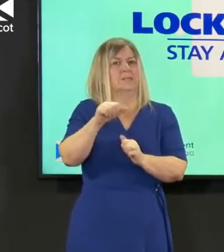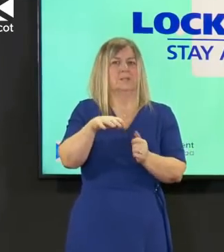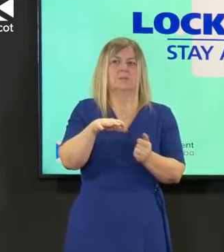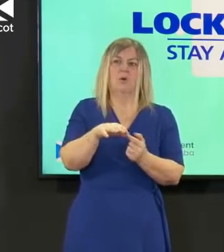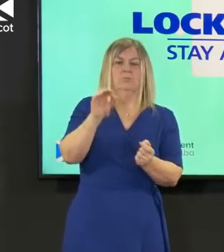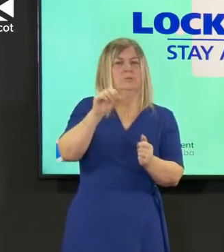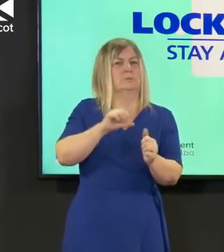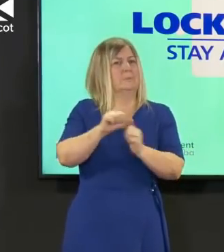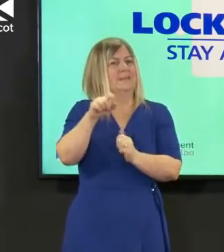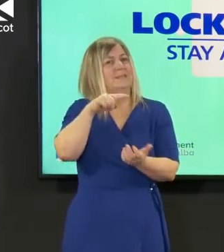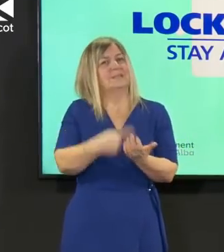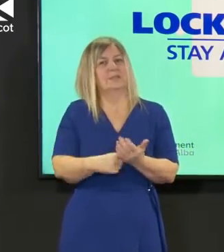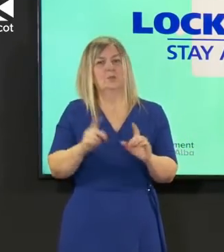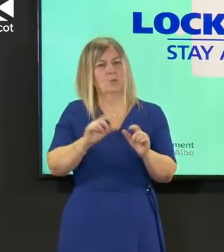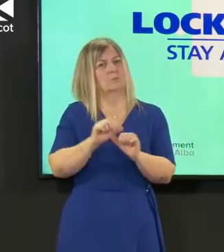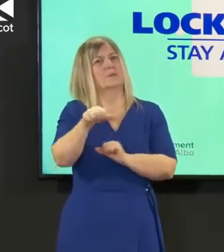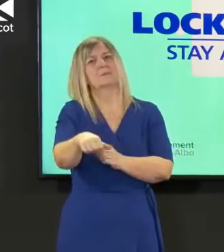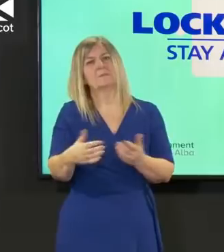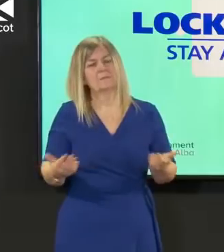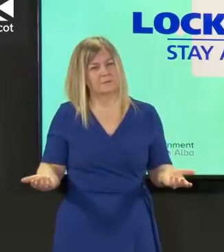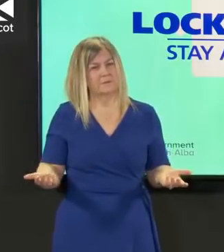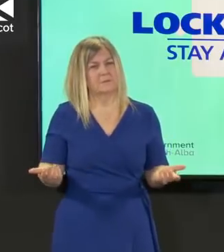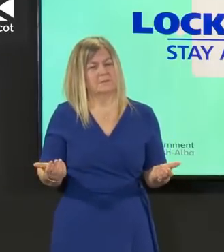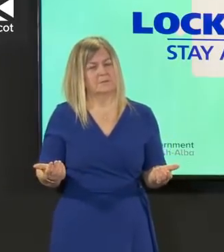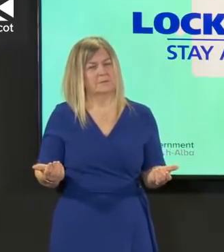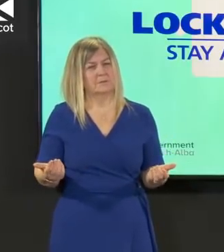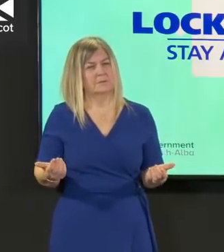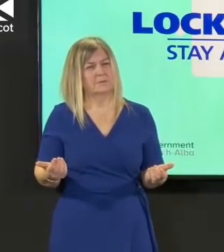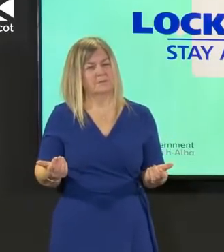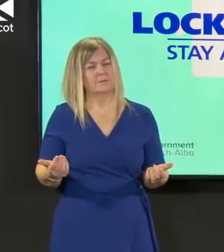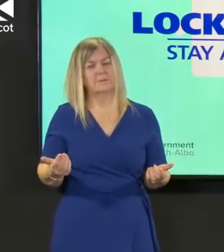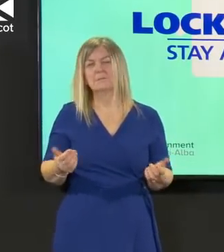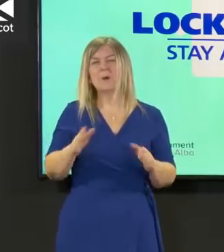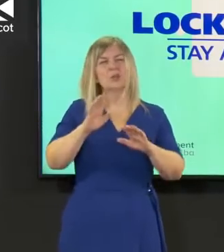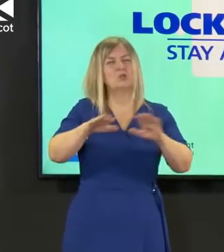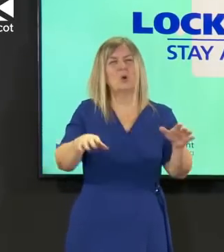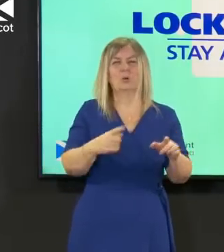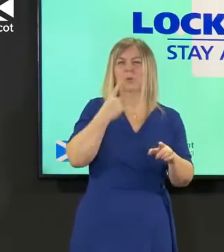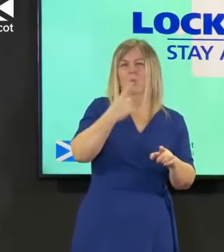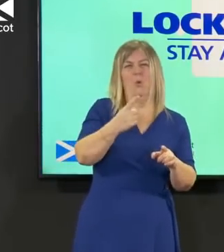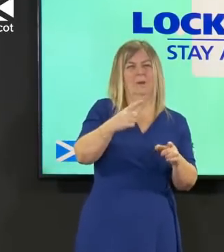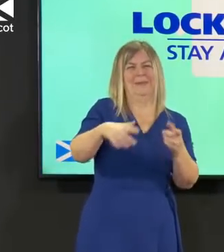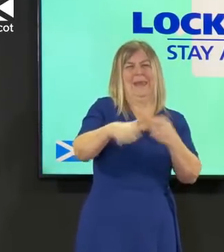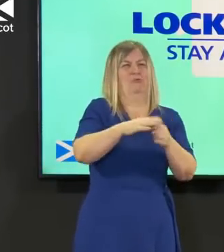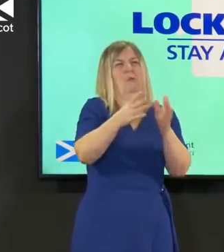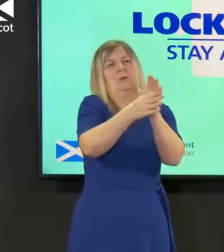just now but we shouldn't take one piece of it and think that that then tells us automatically